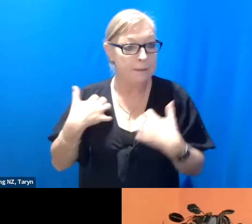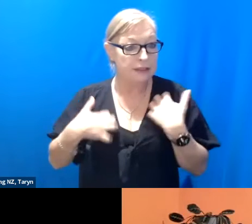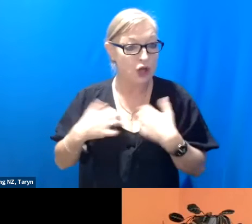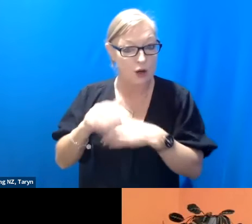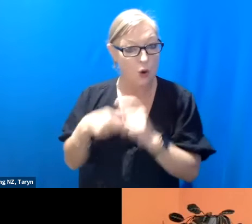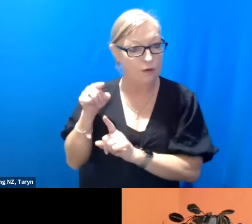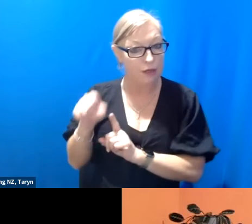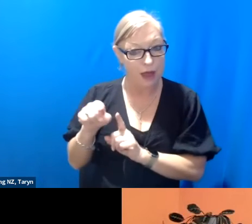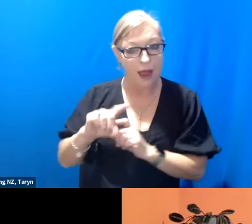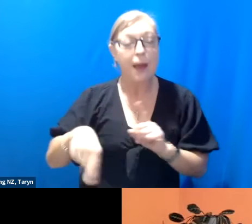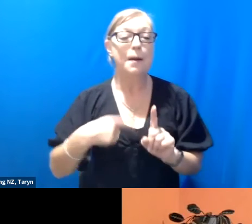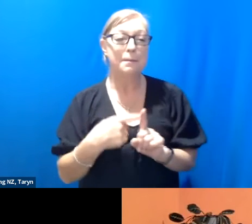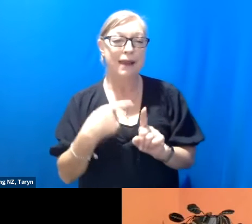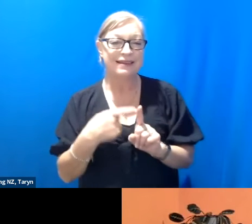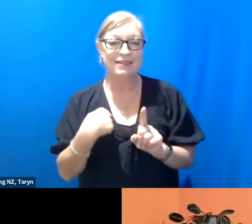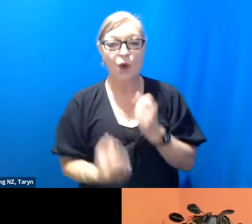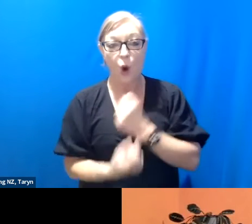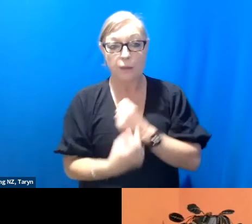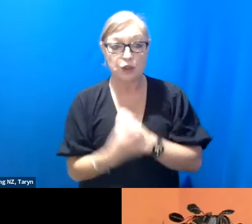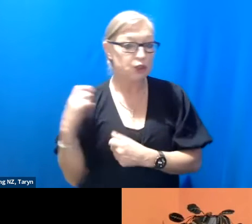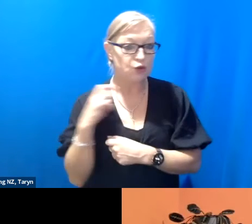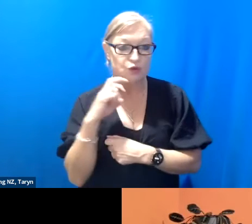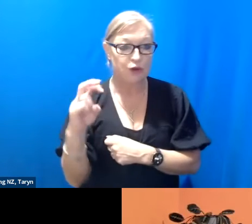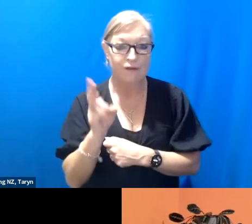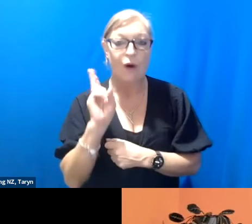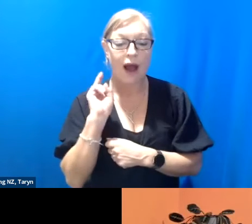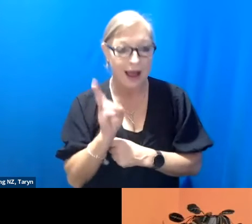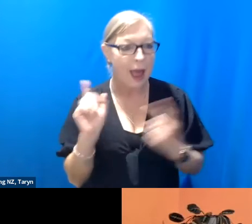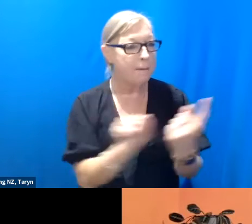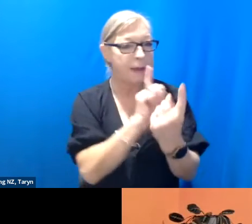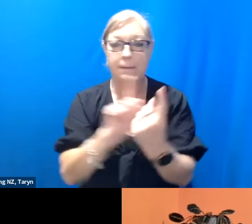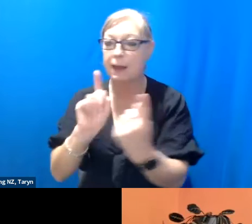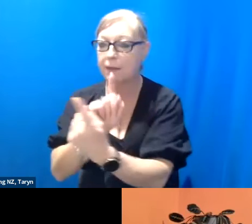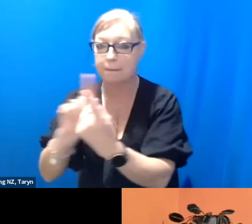travel again and beginning to meet more artists again. Because I feel like I've been in